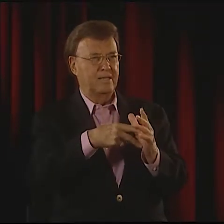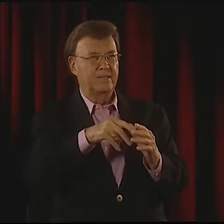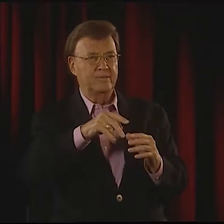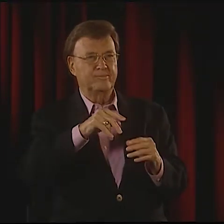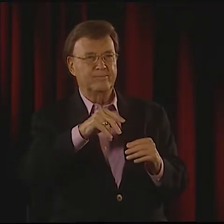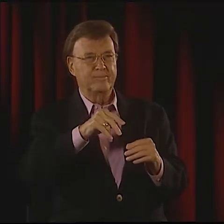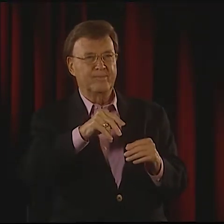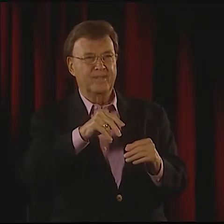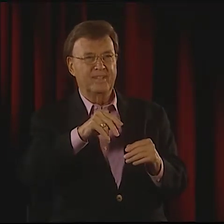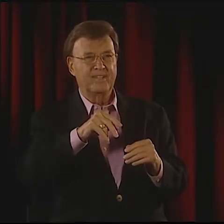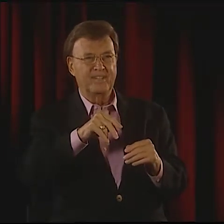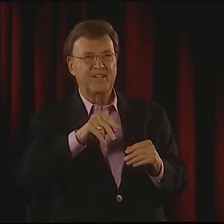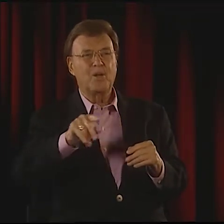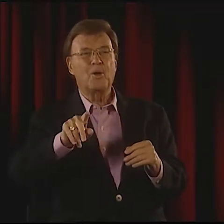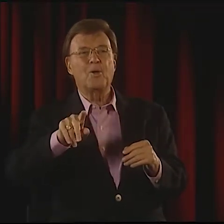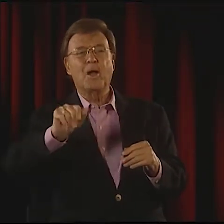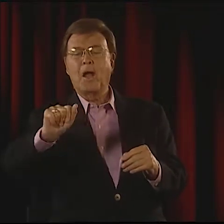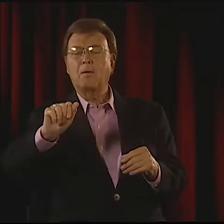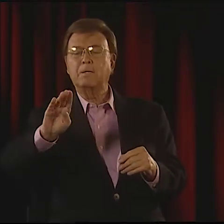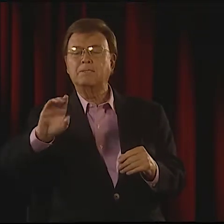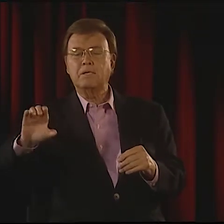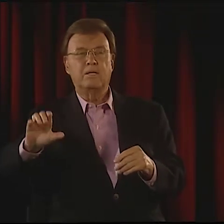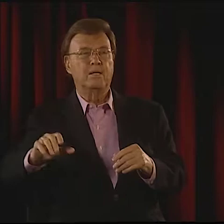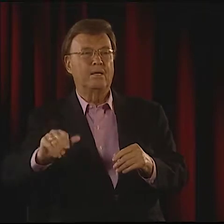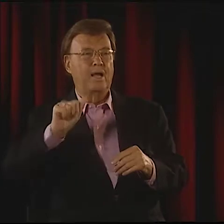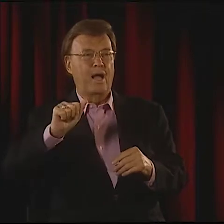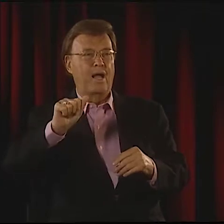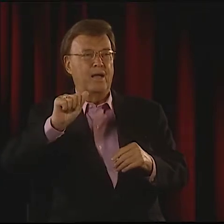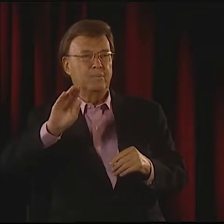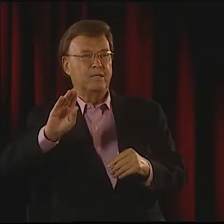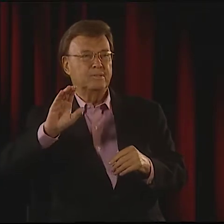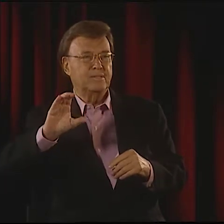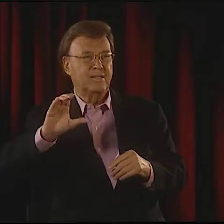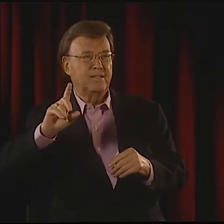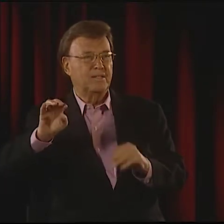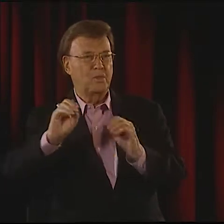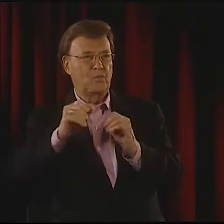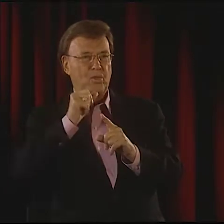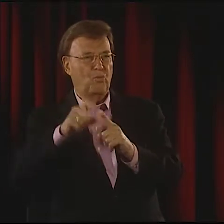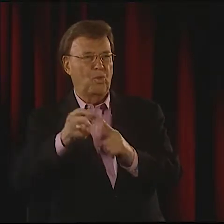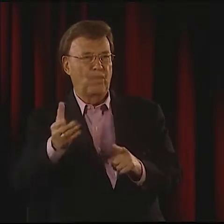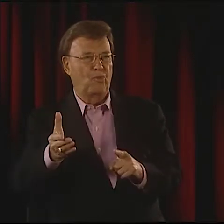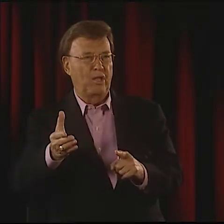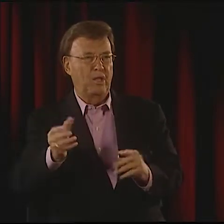THE WORD AND WHAT IT'S TRULY EXPRESSING WITH ABC,